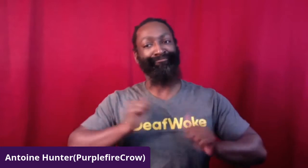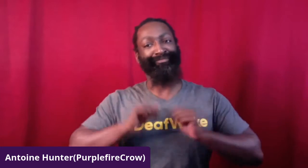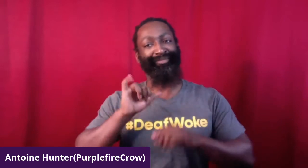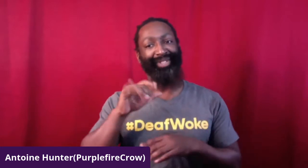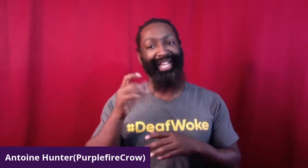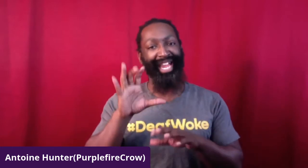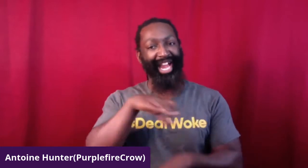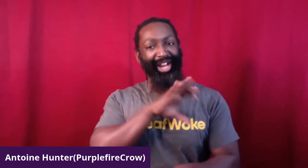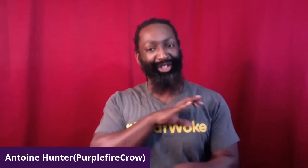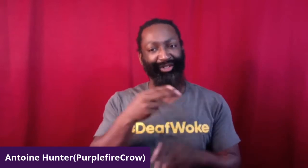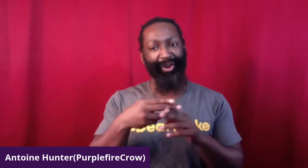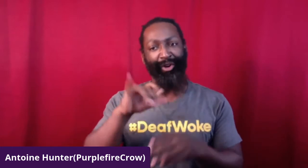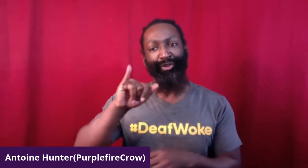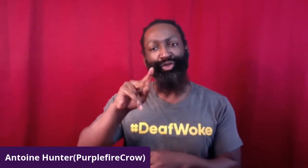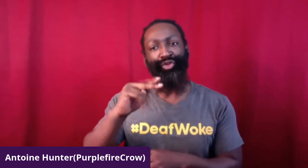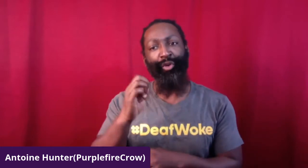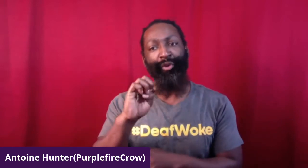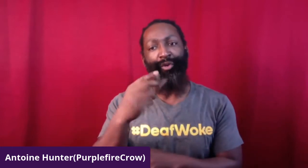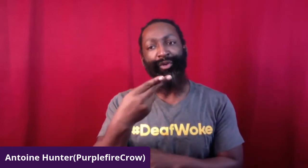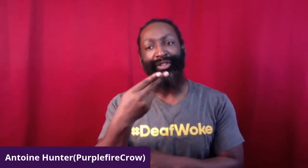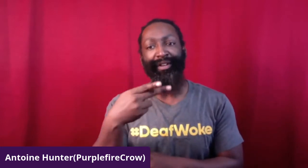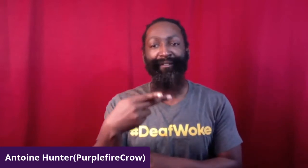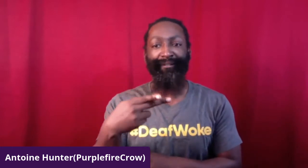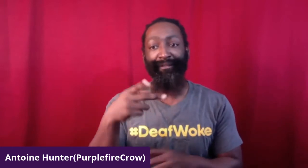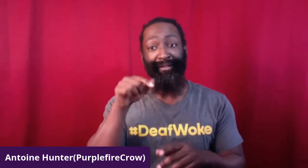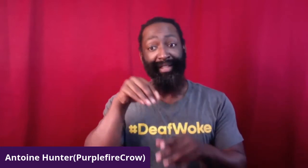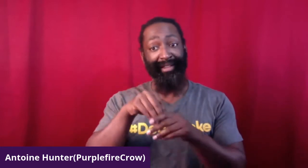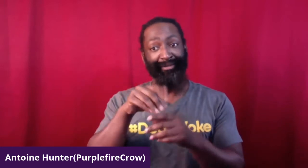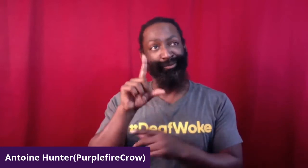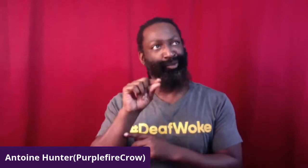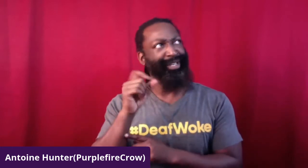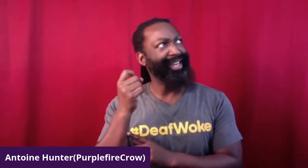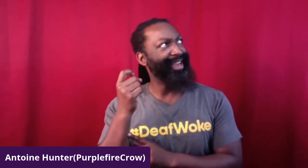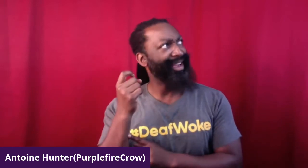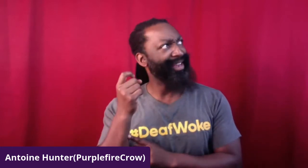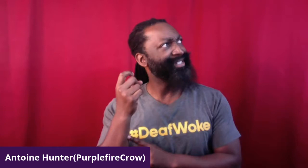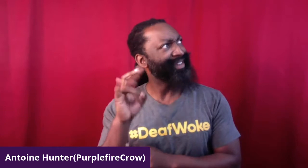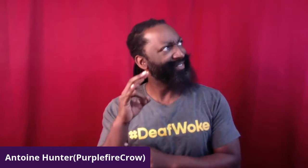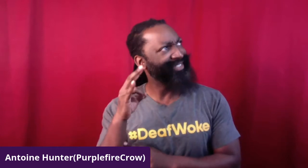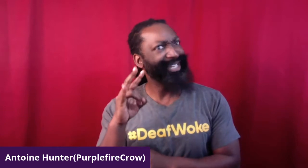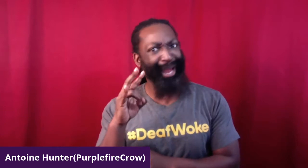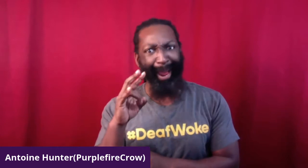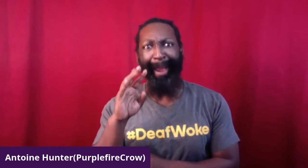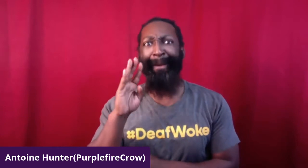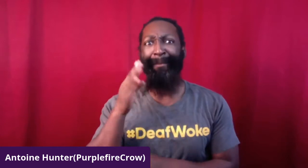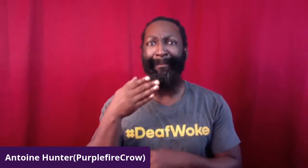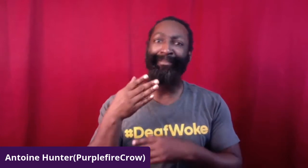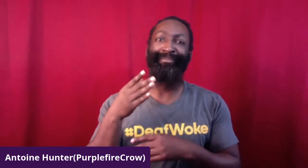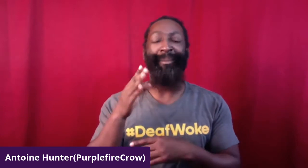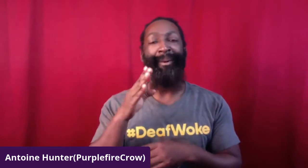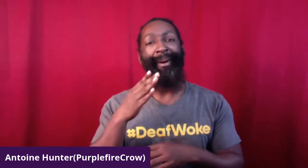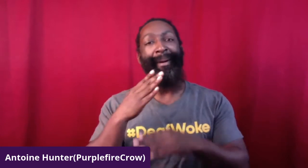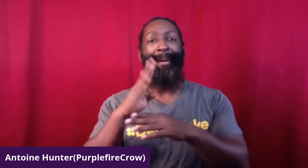So... CJ such a cool guy. He was in a movie back in 2017.